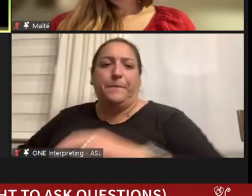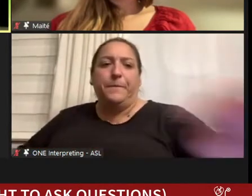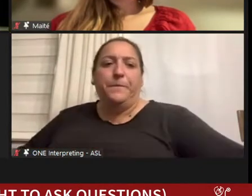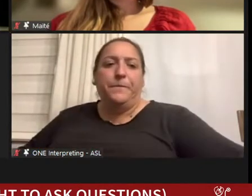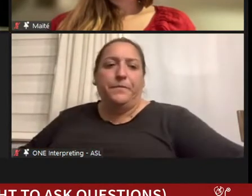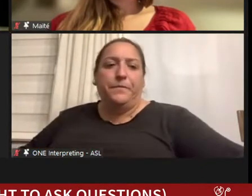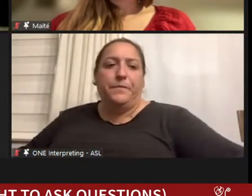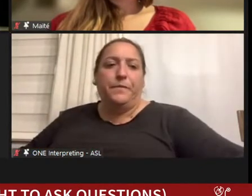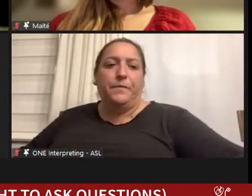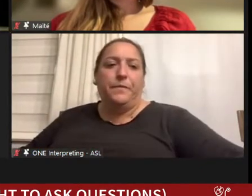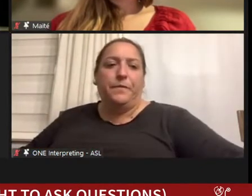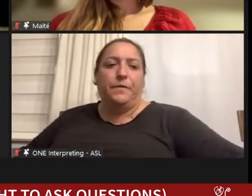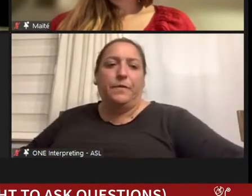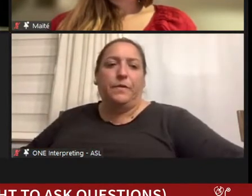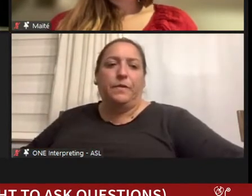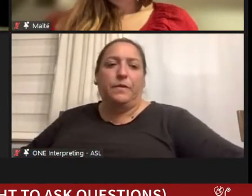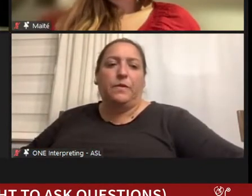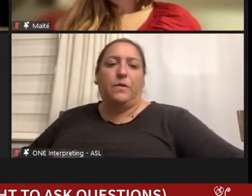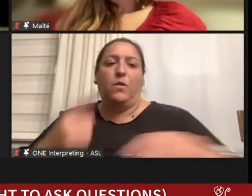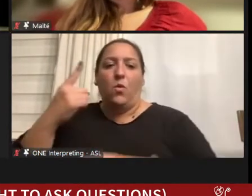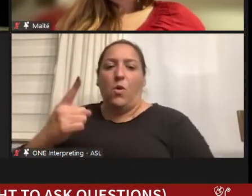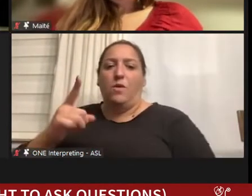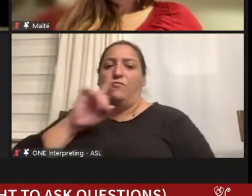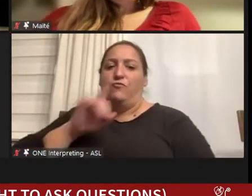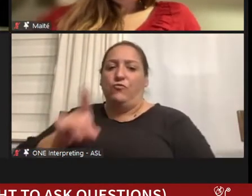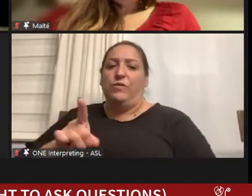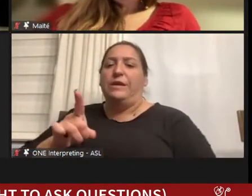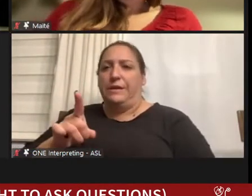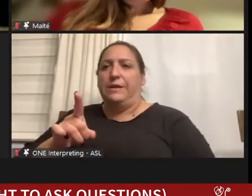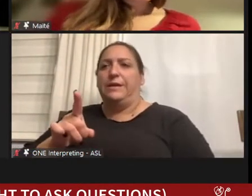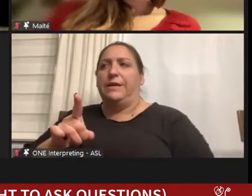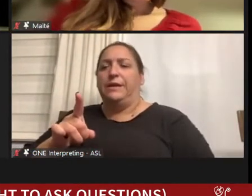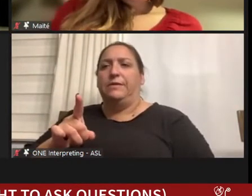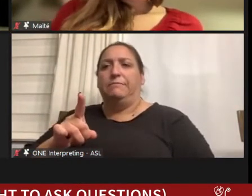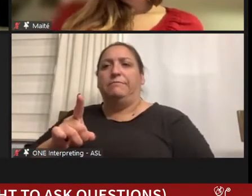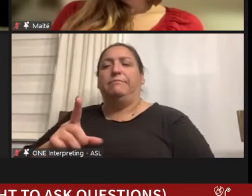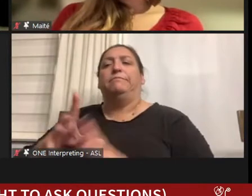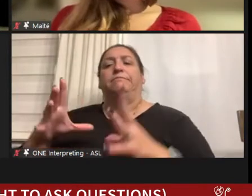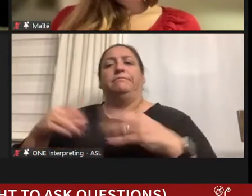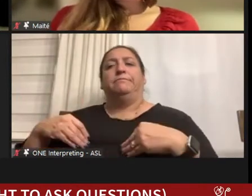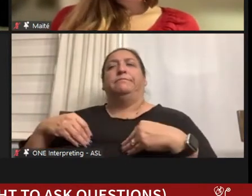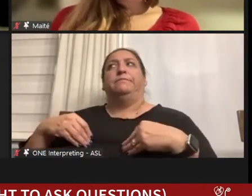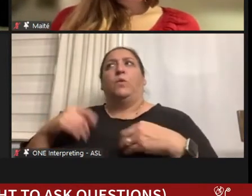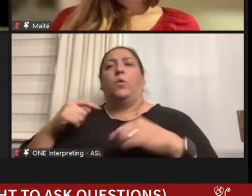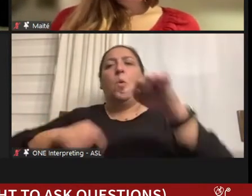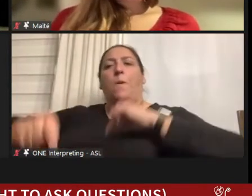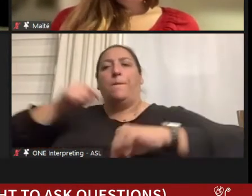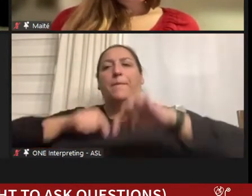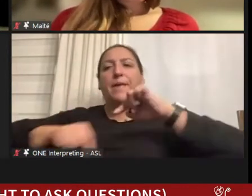One of the things that I really embrace with going back to a couple of things, and number-one was